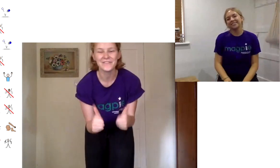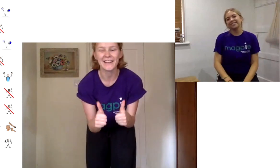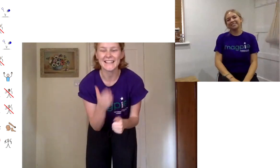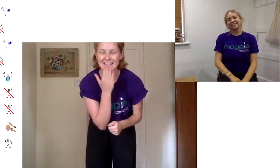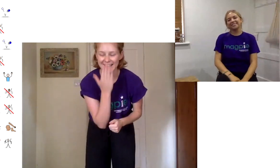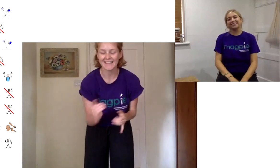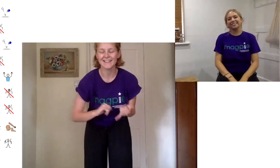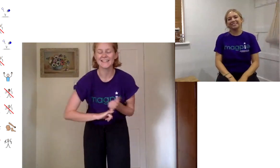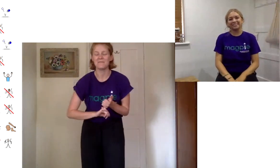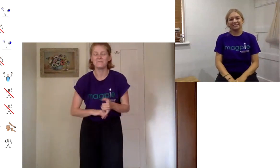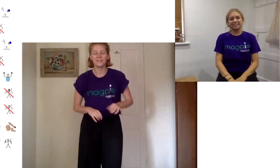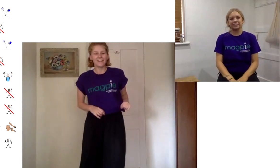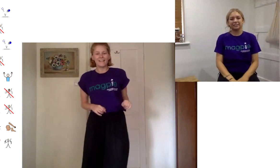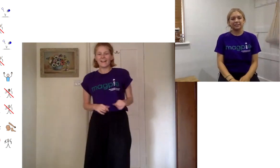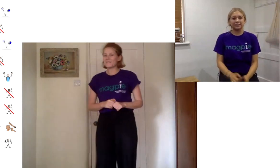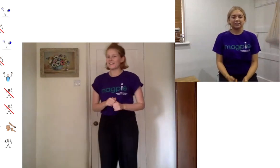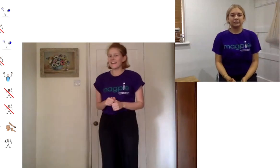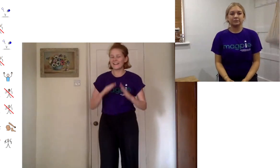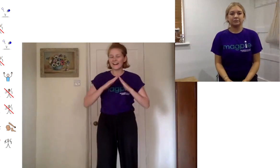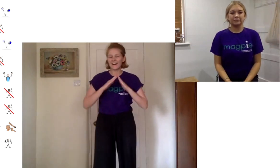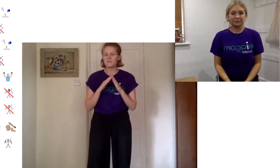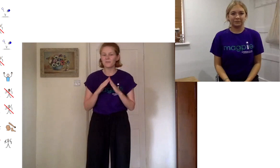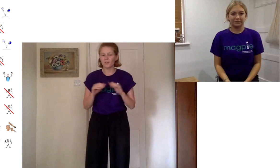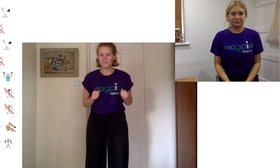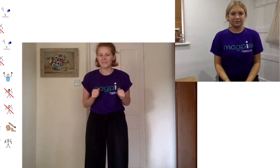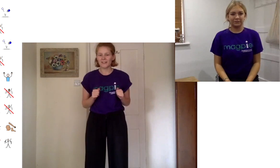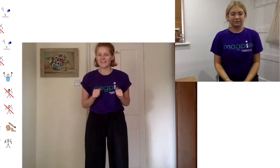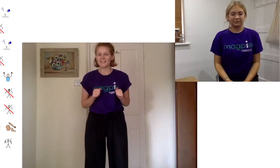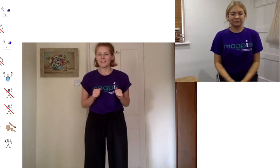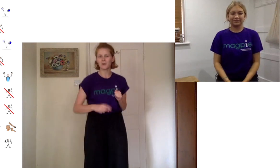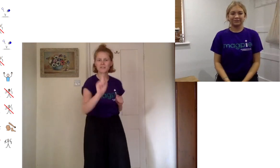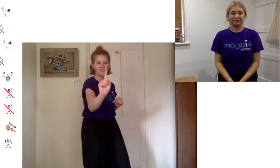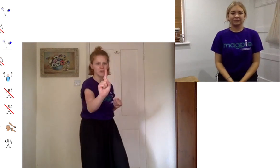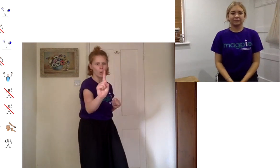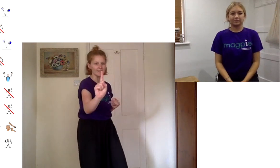fantastic thank you simon hopefully at home you've got lots of ideas i want you to pick just one